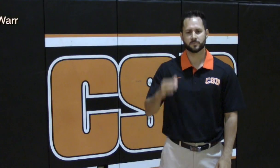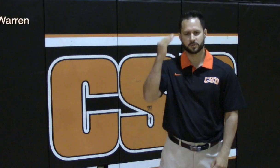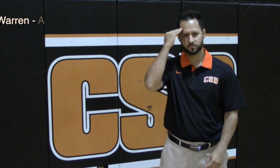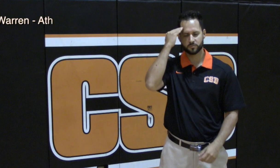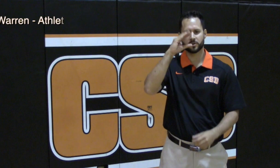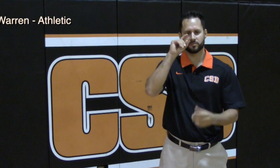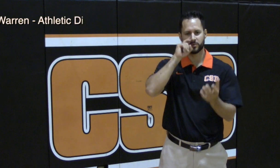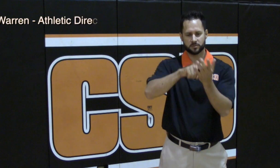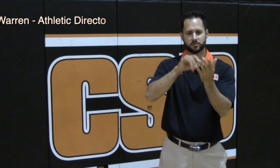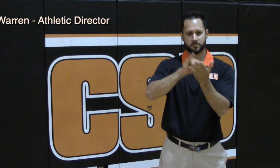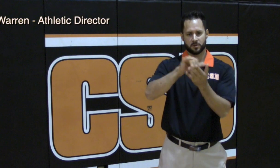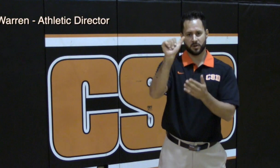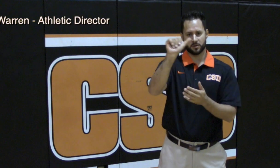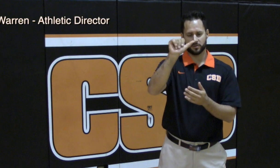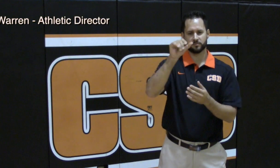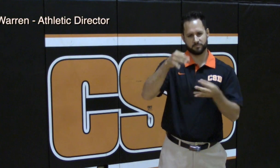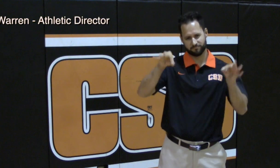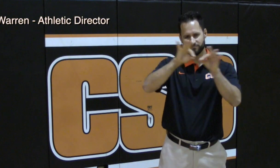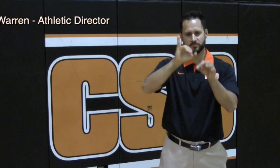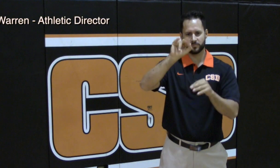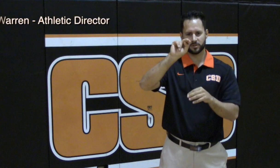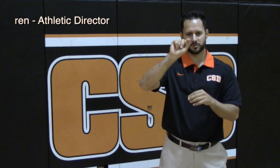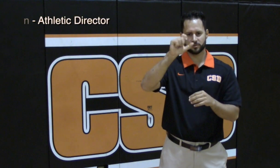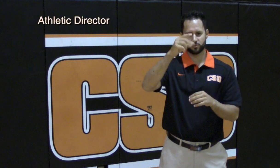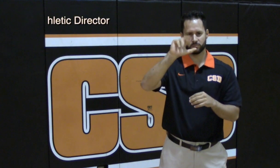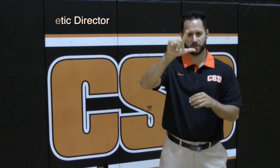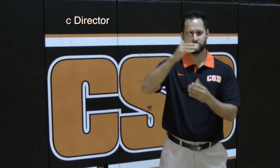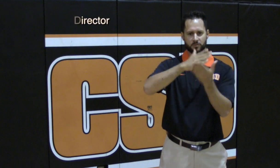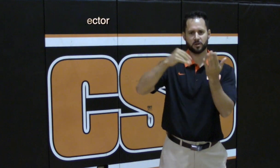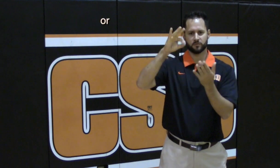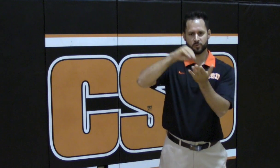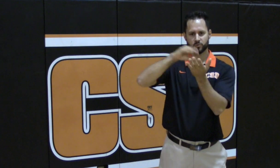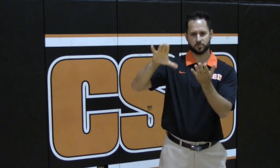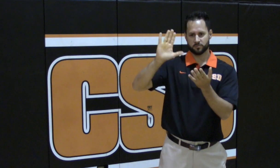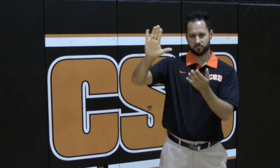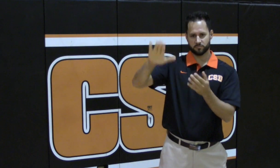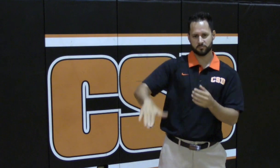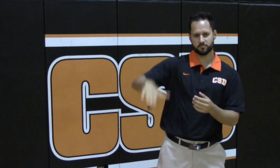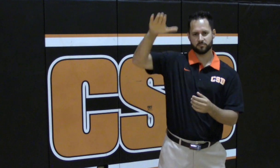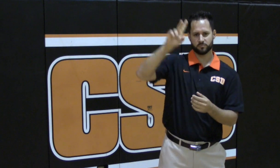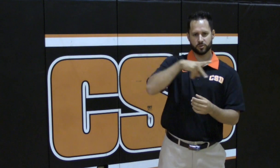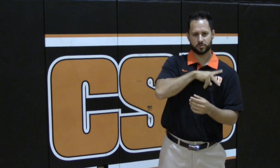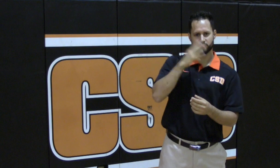Acknowledges and recognizes that athletics is an integral part of our students' personal experiences